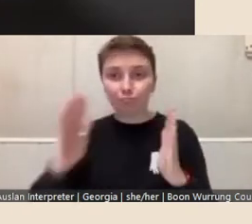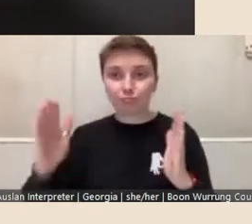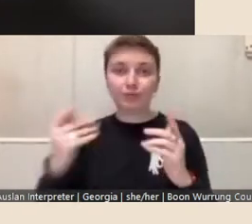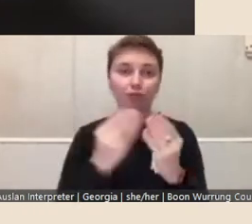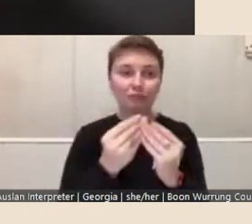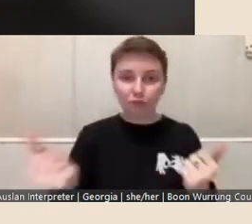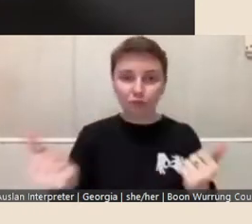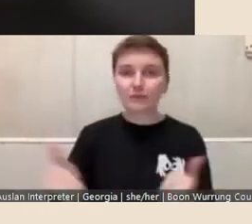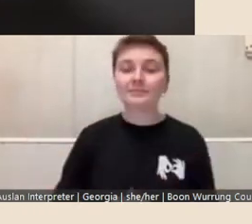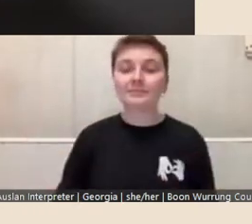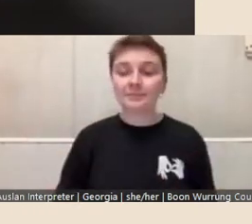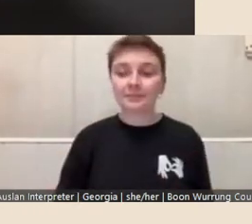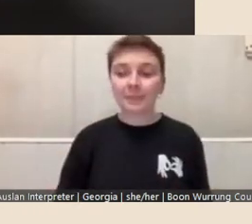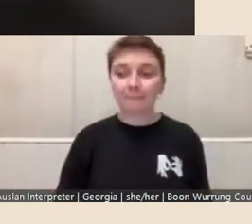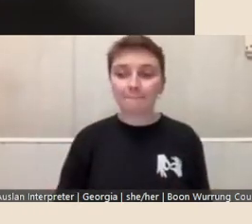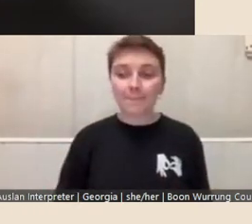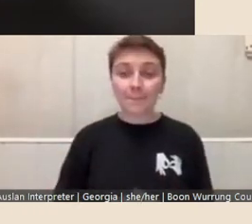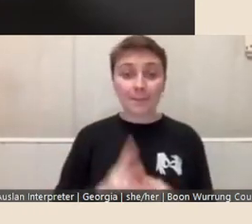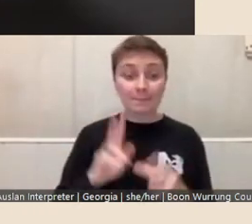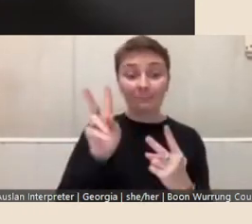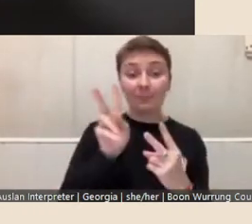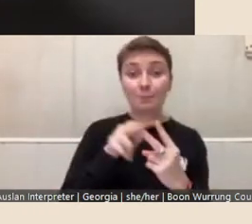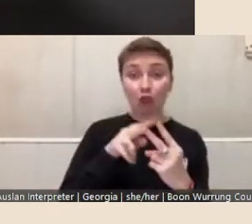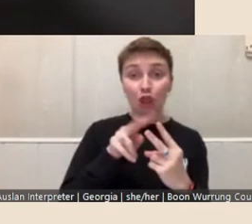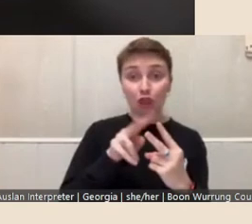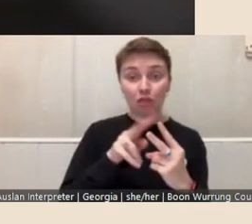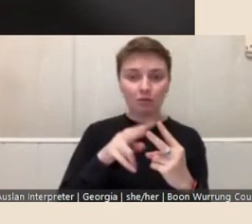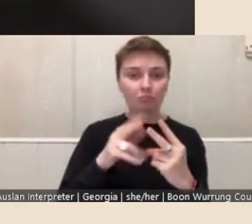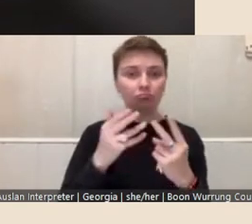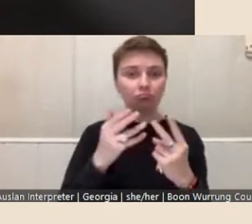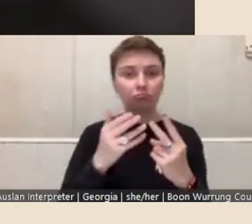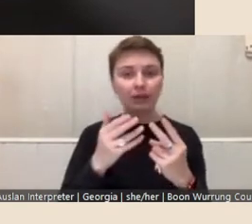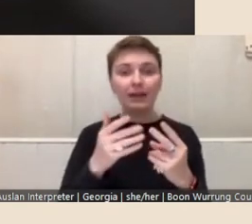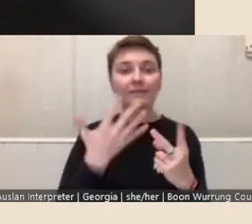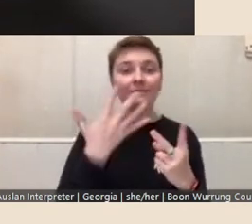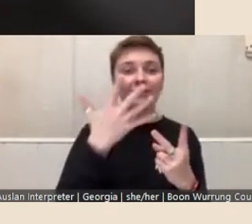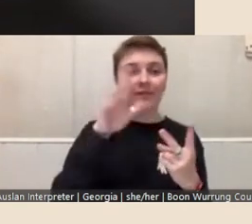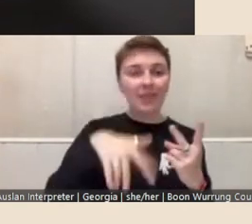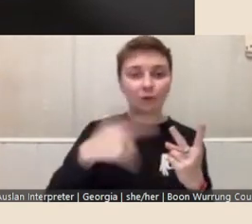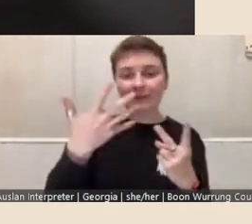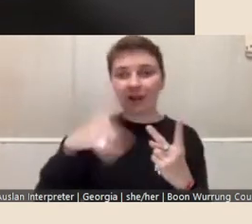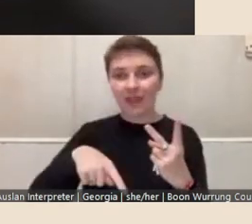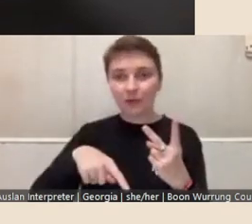Both of these residencies are to the value of five thousand dollars, five thousand dollars, each one.